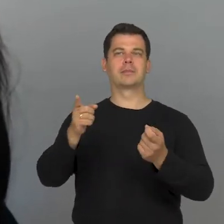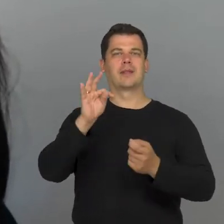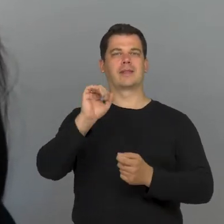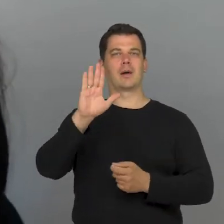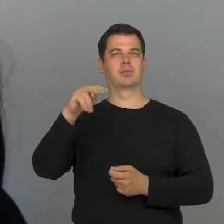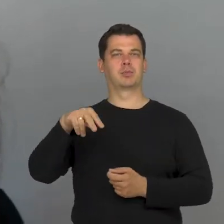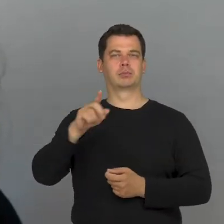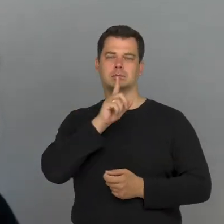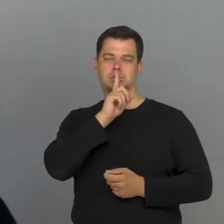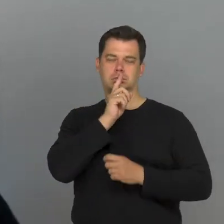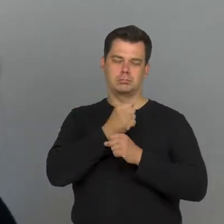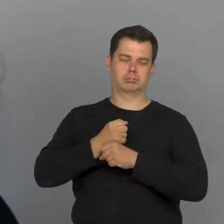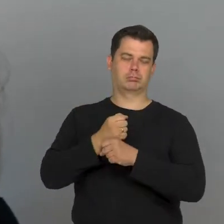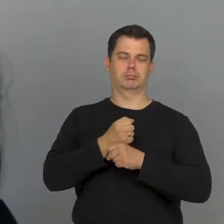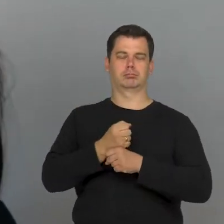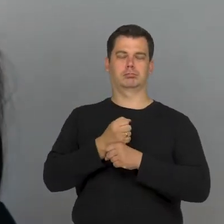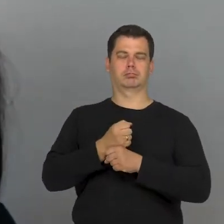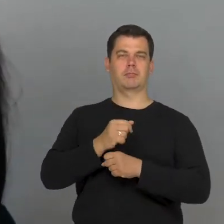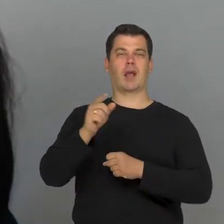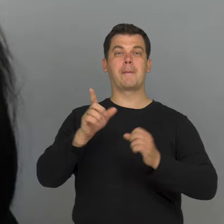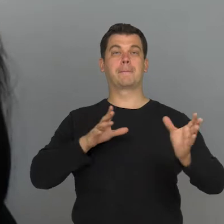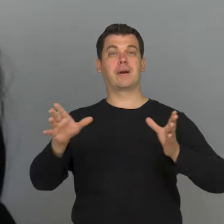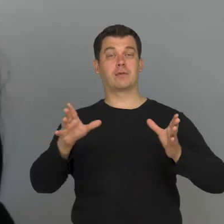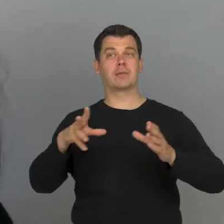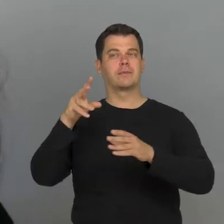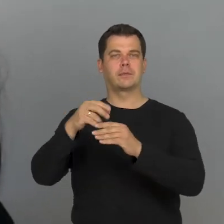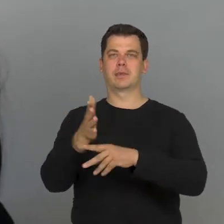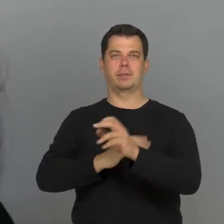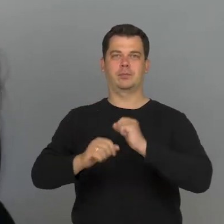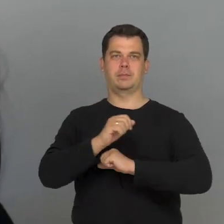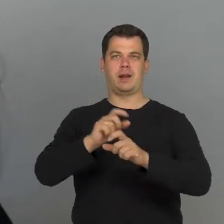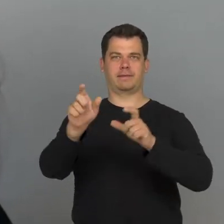because the performers with disabilities appear naked on the stage.